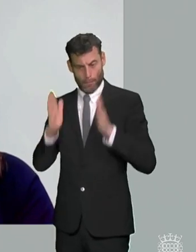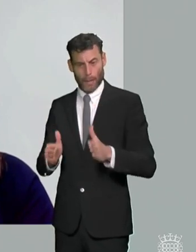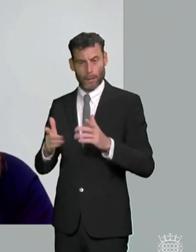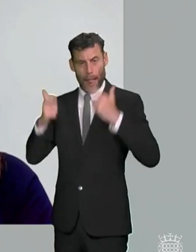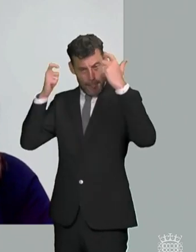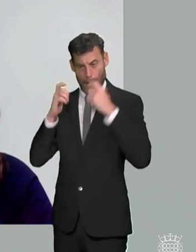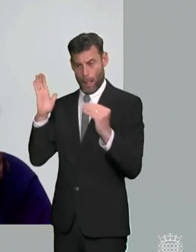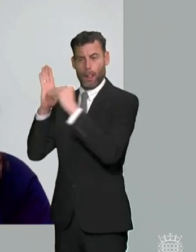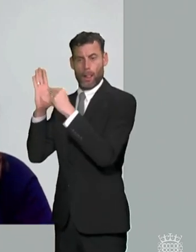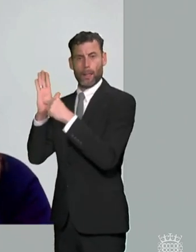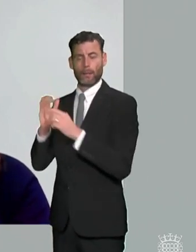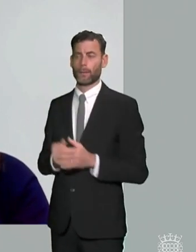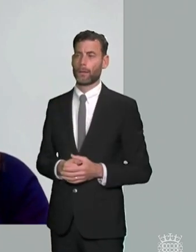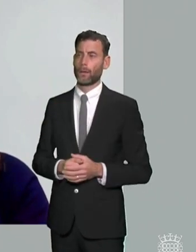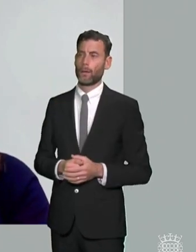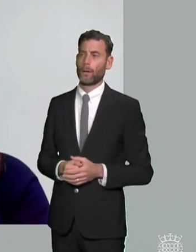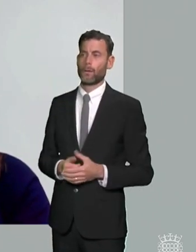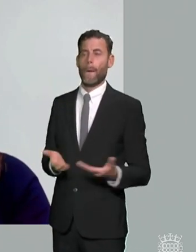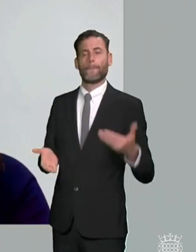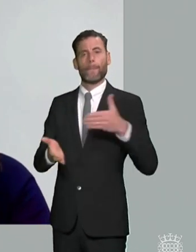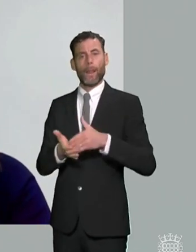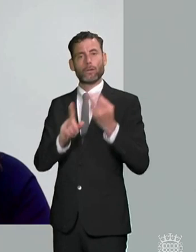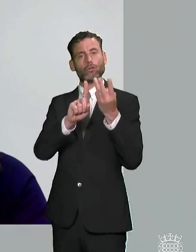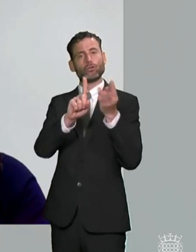powers of the tribunal to make non-binding recommendations about health and social care